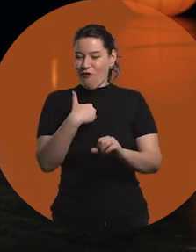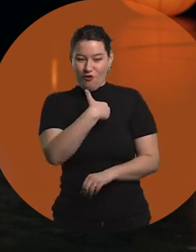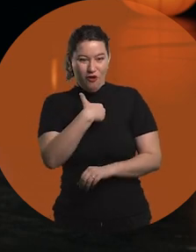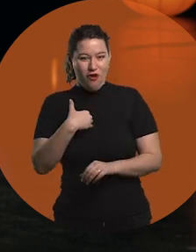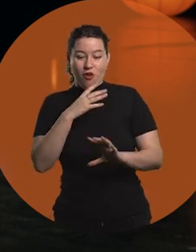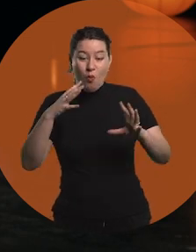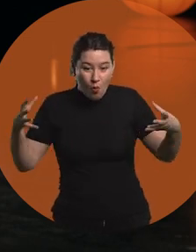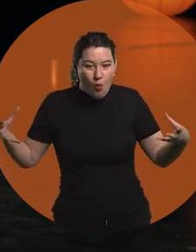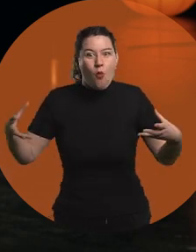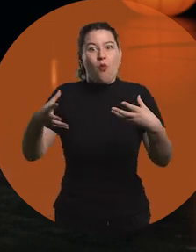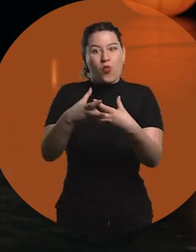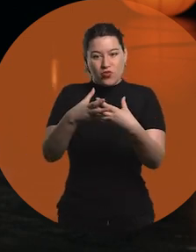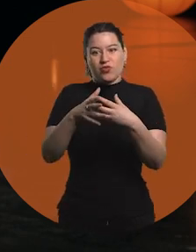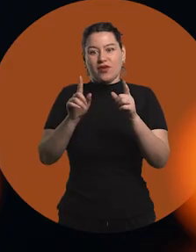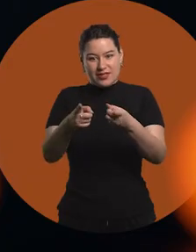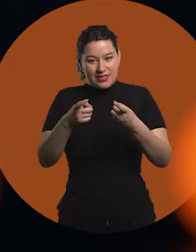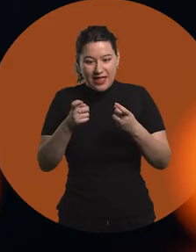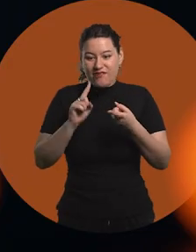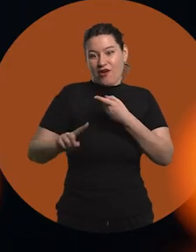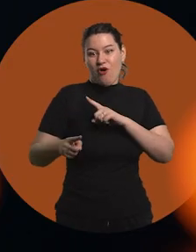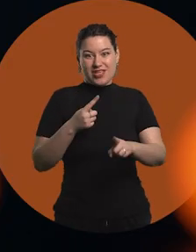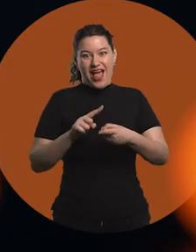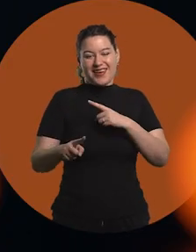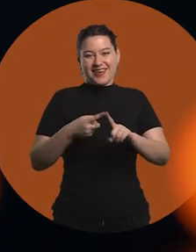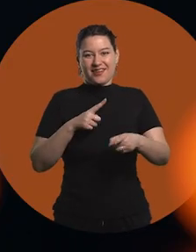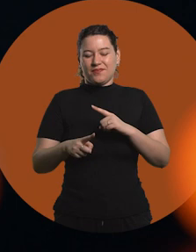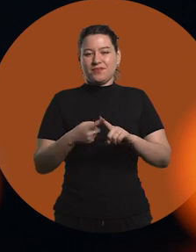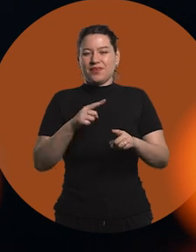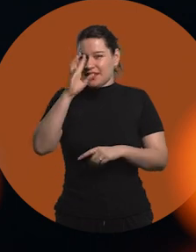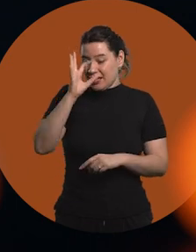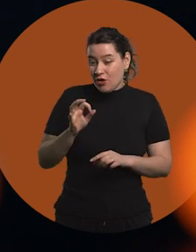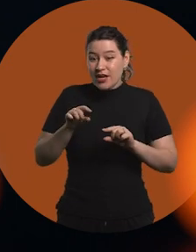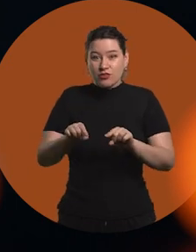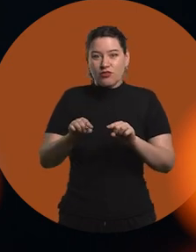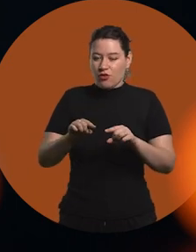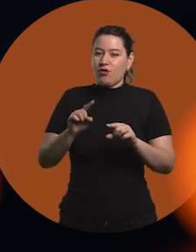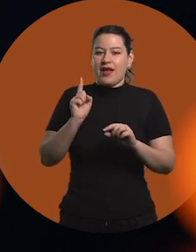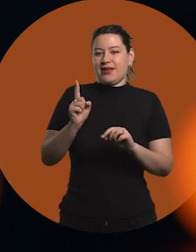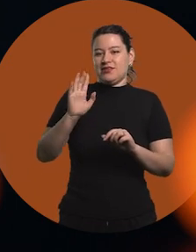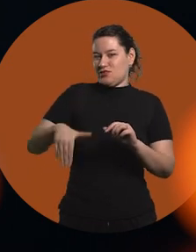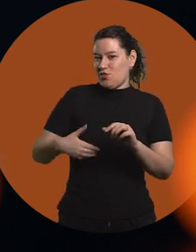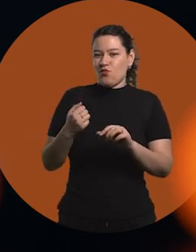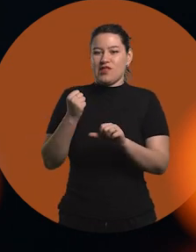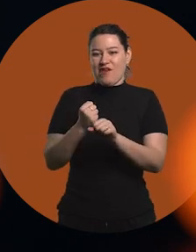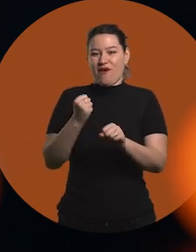being juggled and it is necessary to be able to coordinate that. So, I think this is all a team effort, without a doubt.